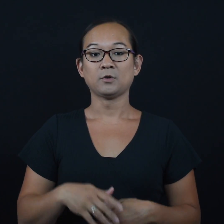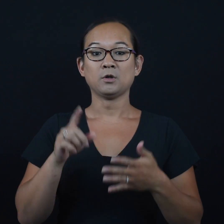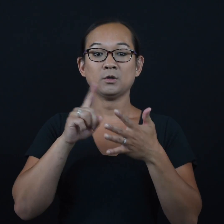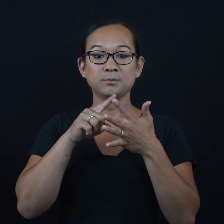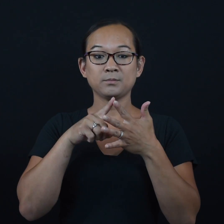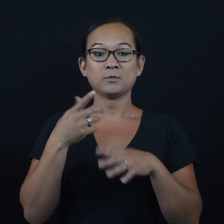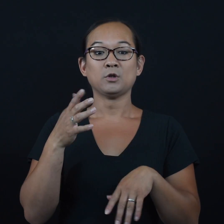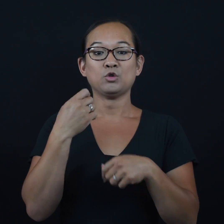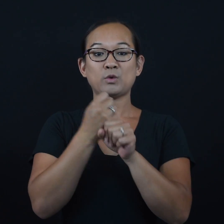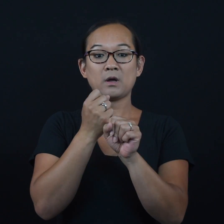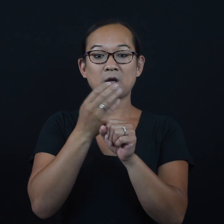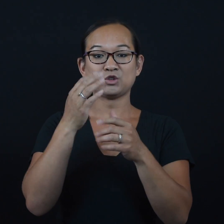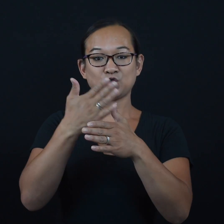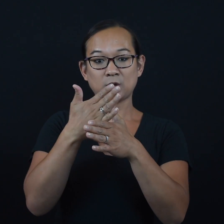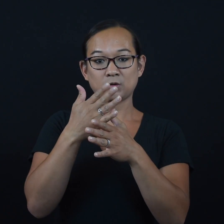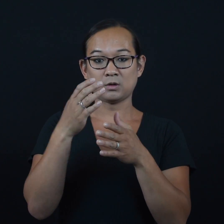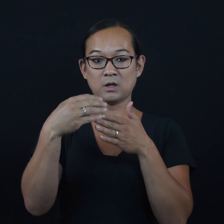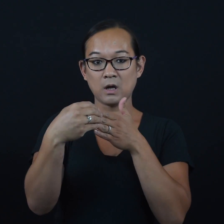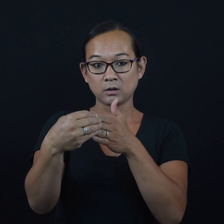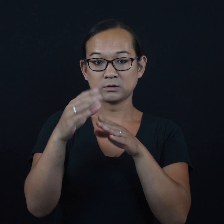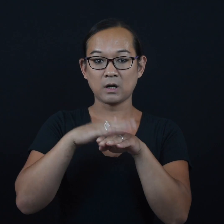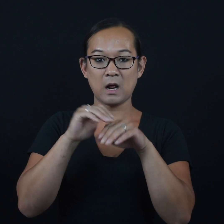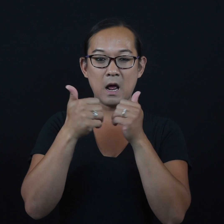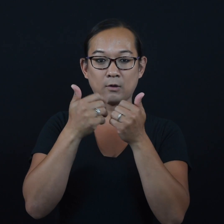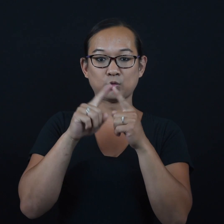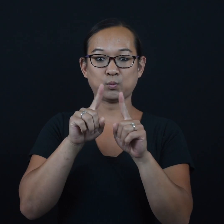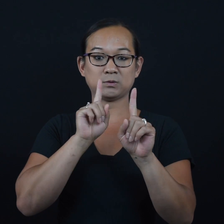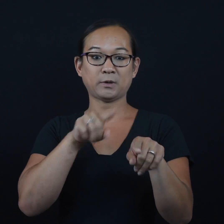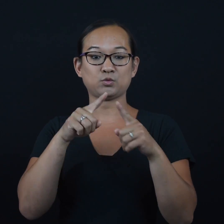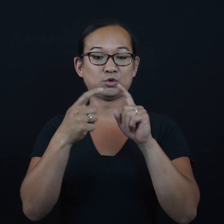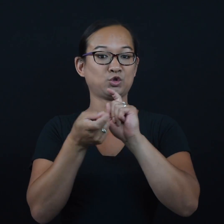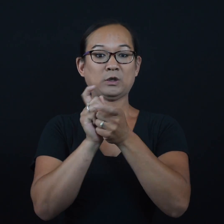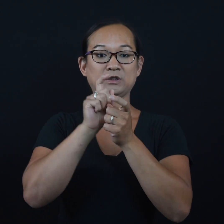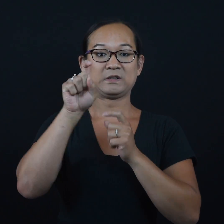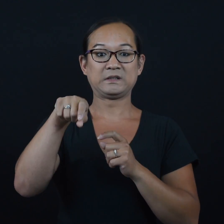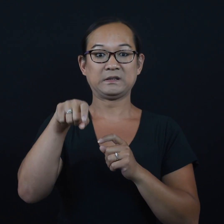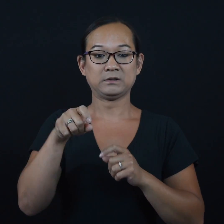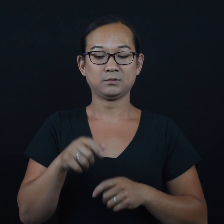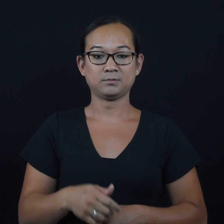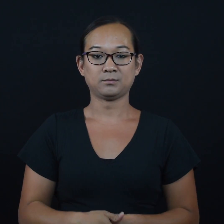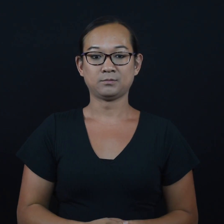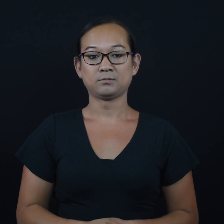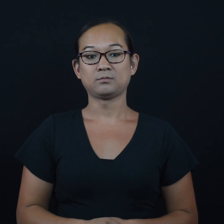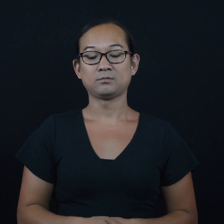● Creating and sharing guidance on how to respond to changing needs.